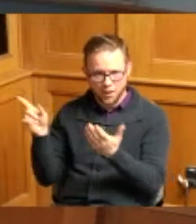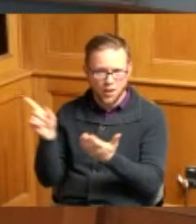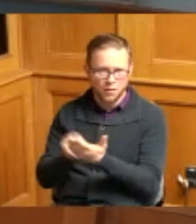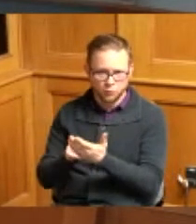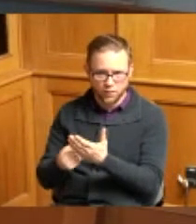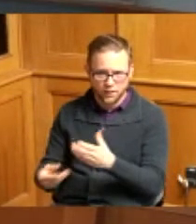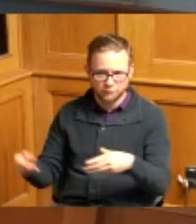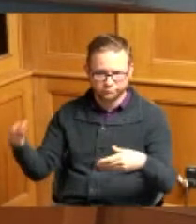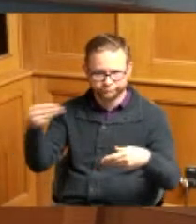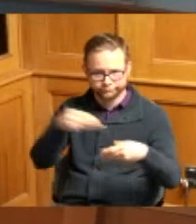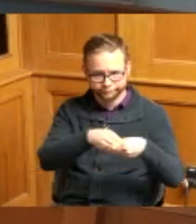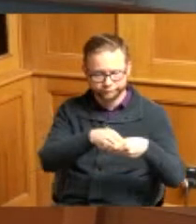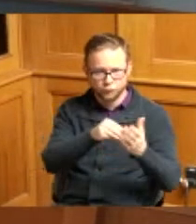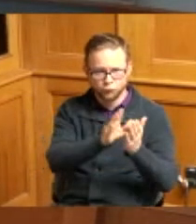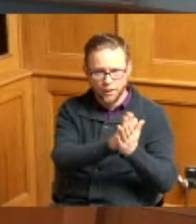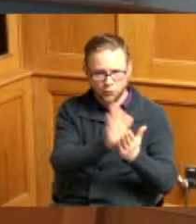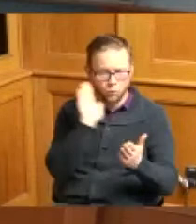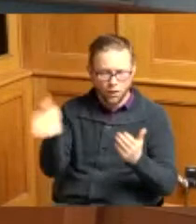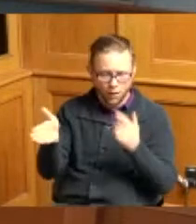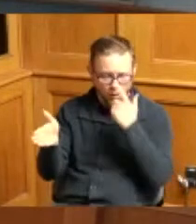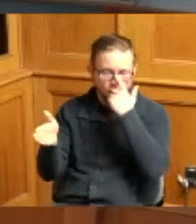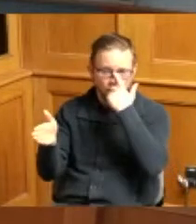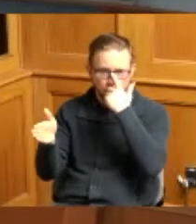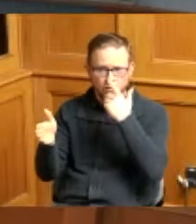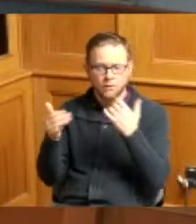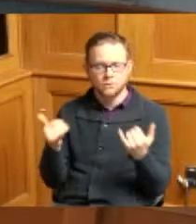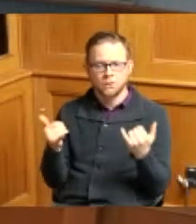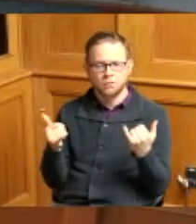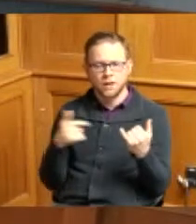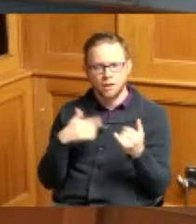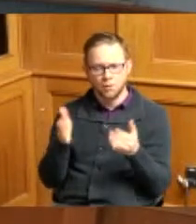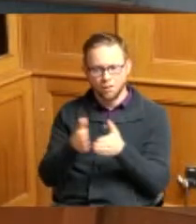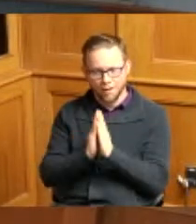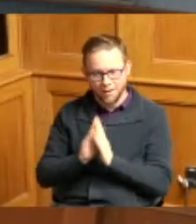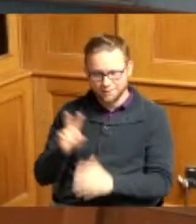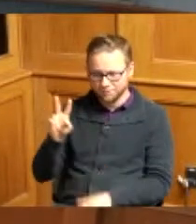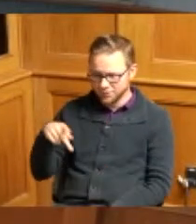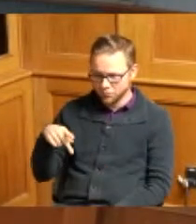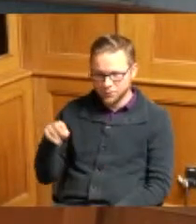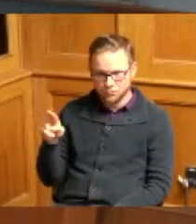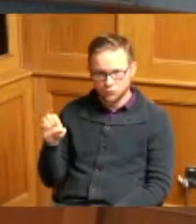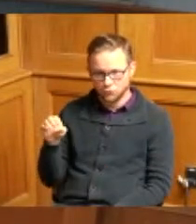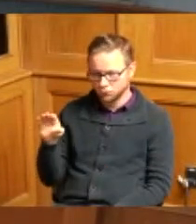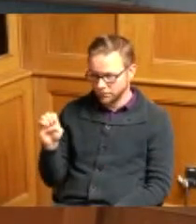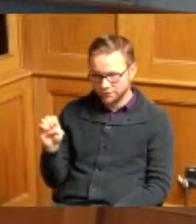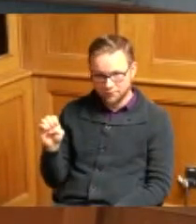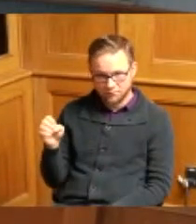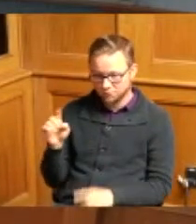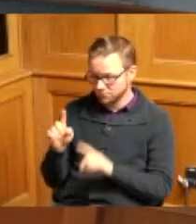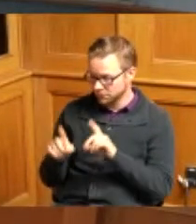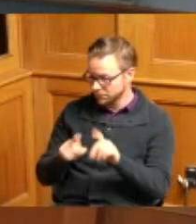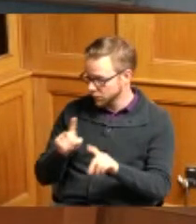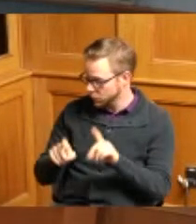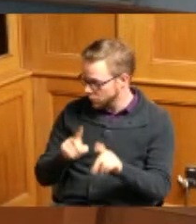so at this point I will ask Vice President Reece if you have any other questions or a Commissioner